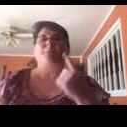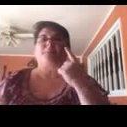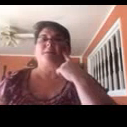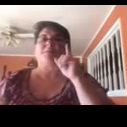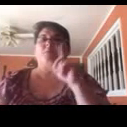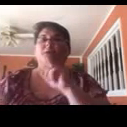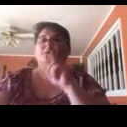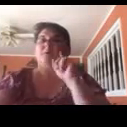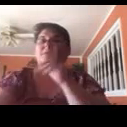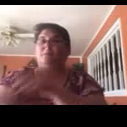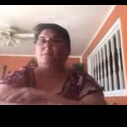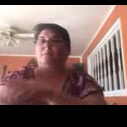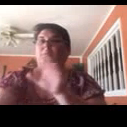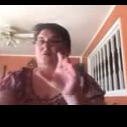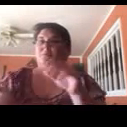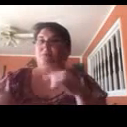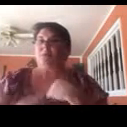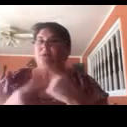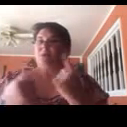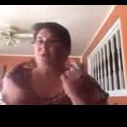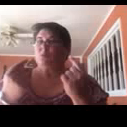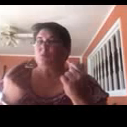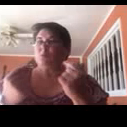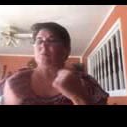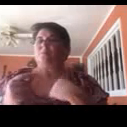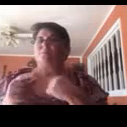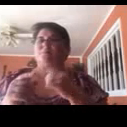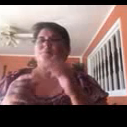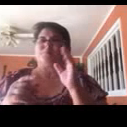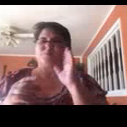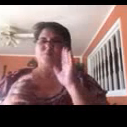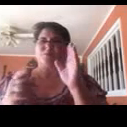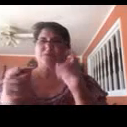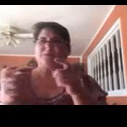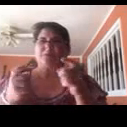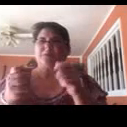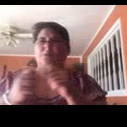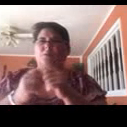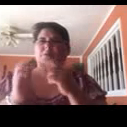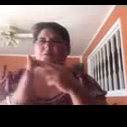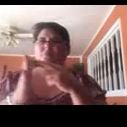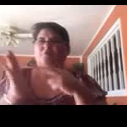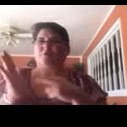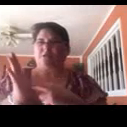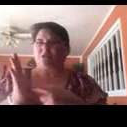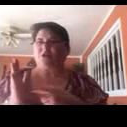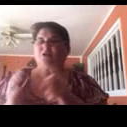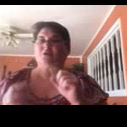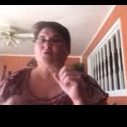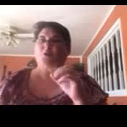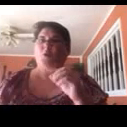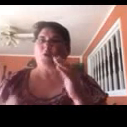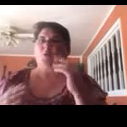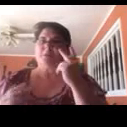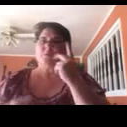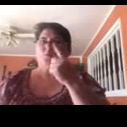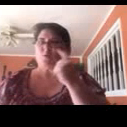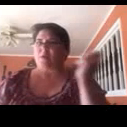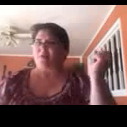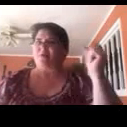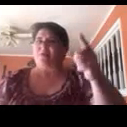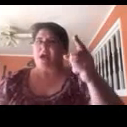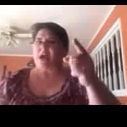At Deaf Empowerment, I will be handling registration. See you there!